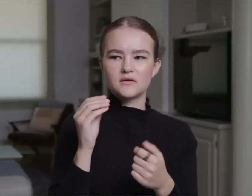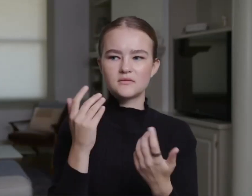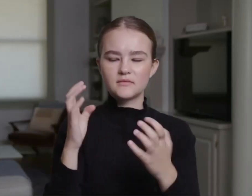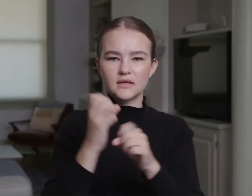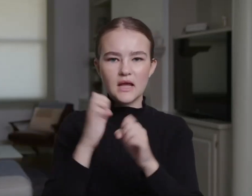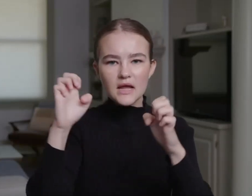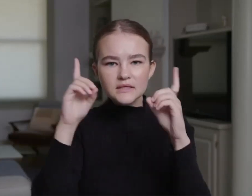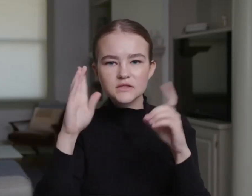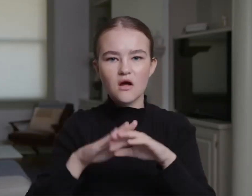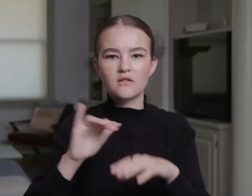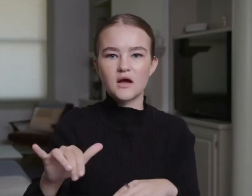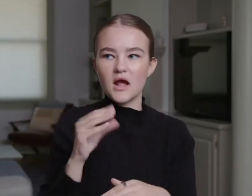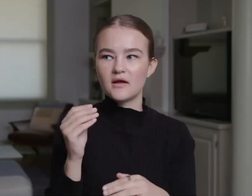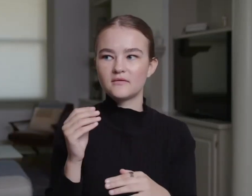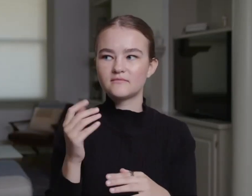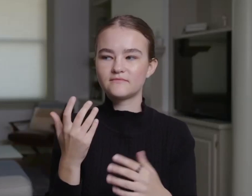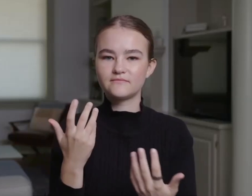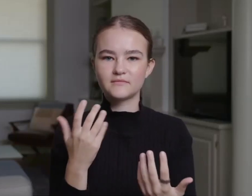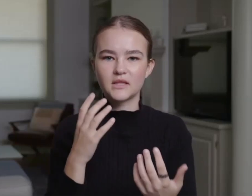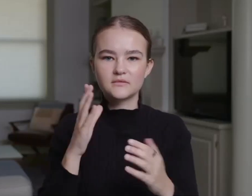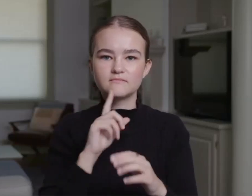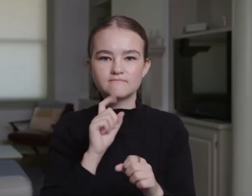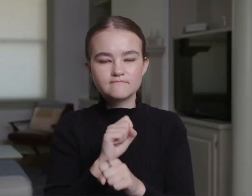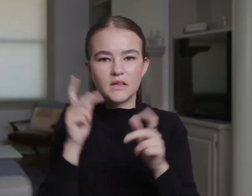and shows to become educated and to learn and to actually listen.